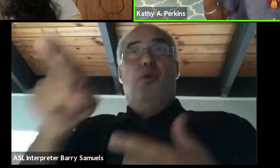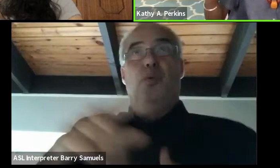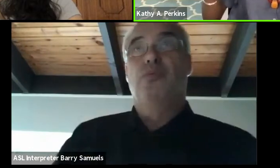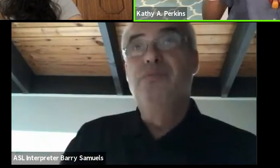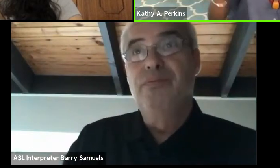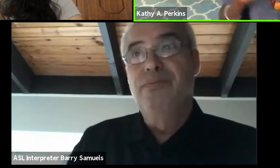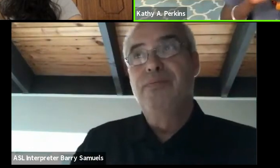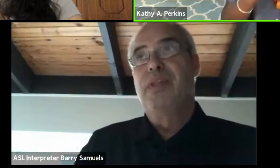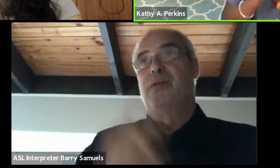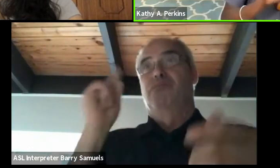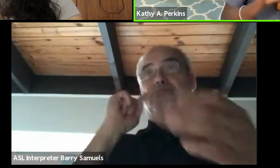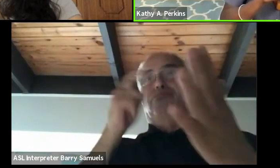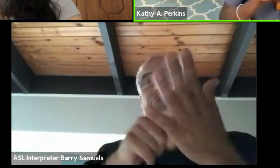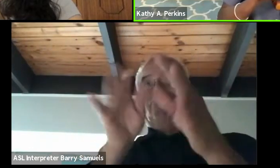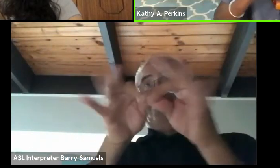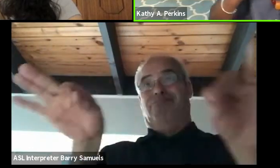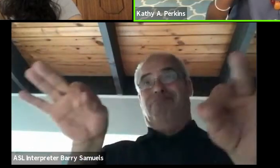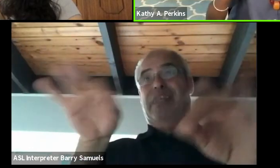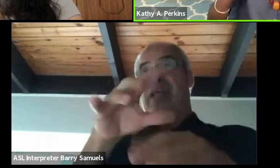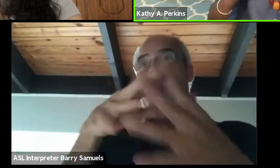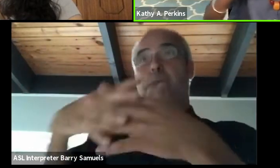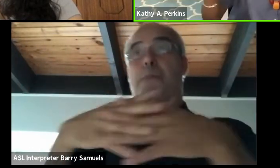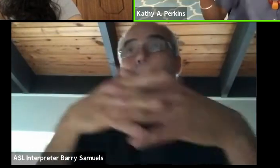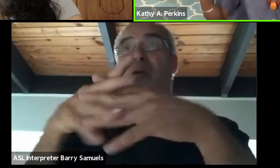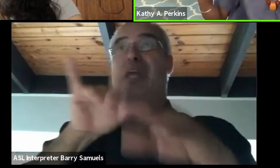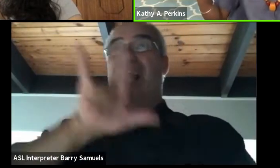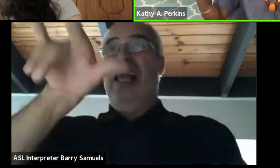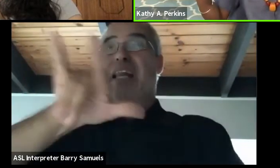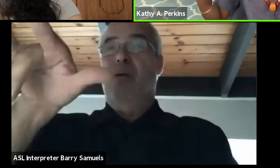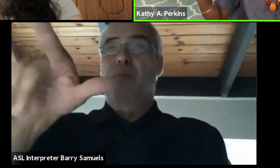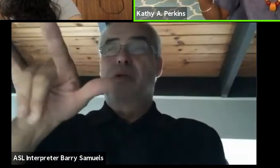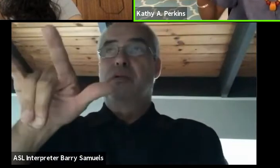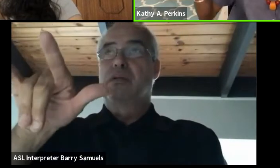And American airlines had teamed up with South Africa